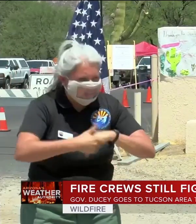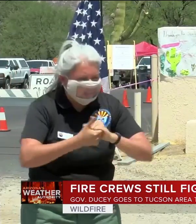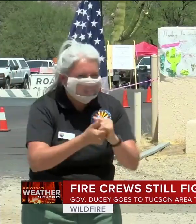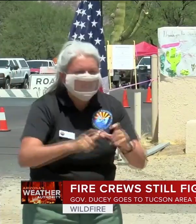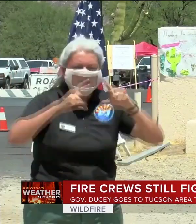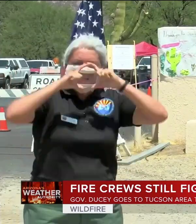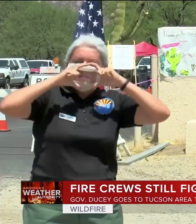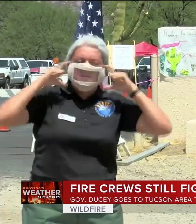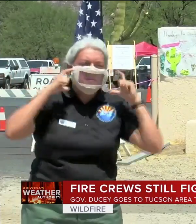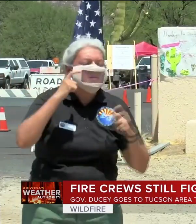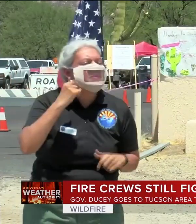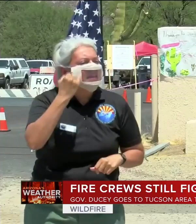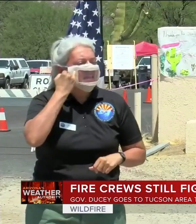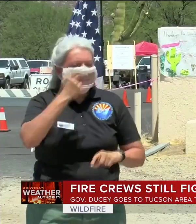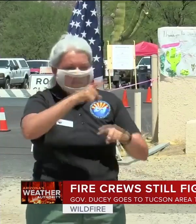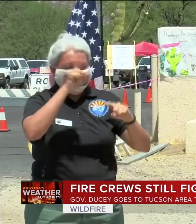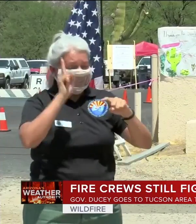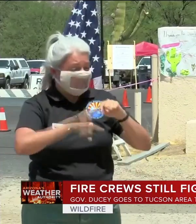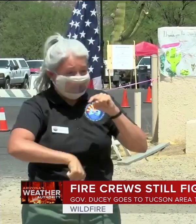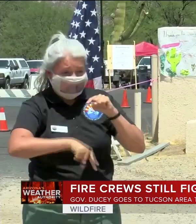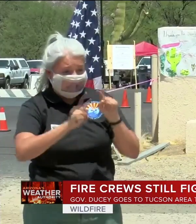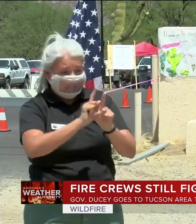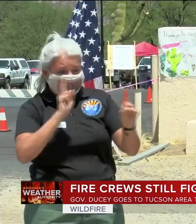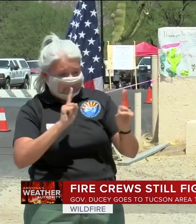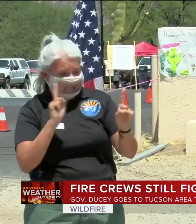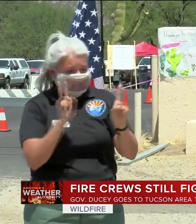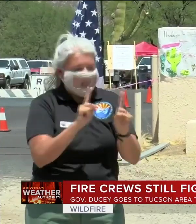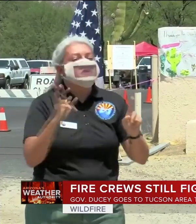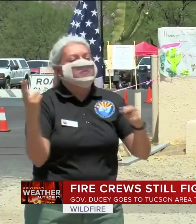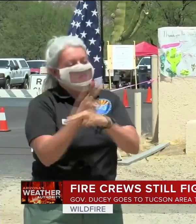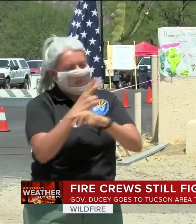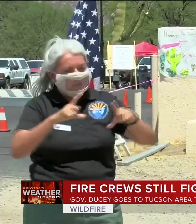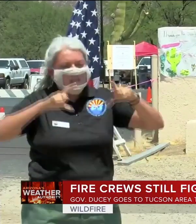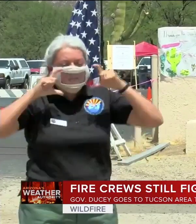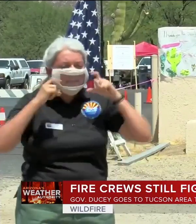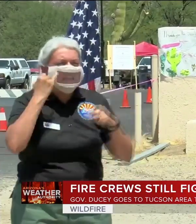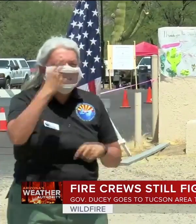IF YOU ARE SICK, PLEASE STAY HOME.